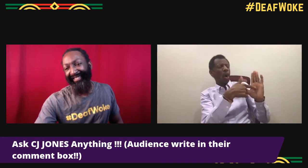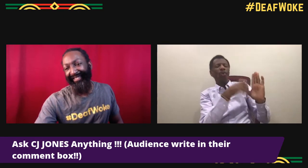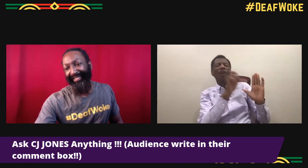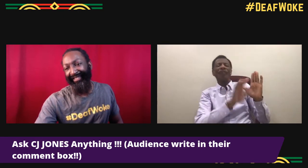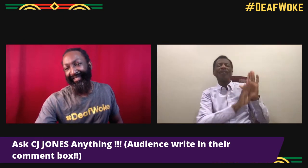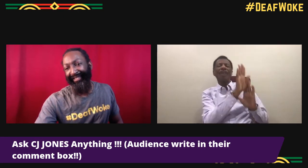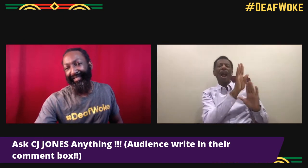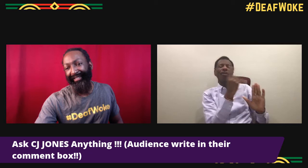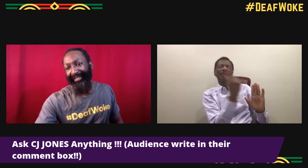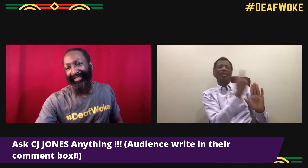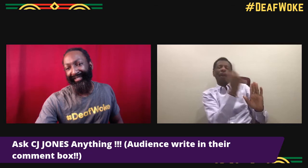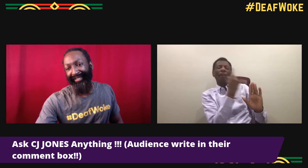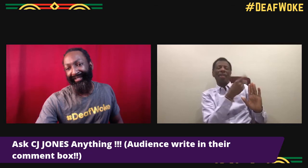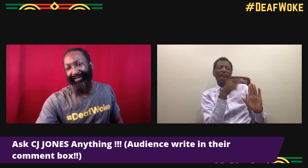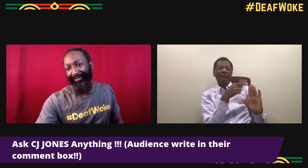I don't know, redoing a role.